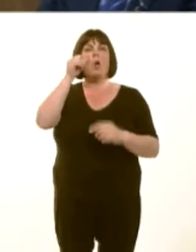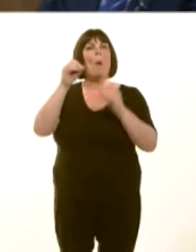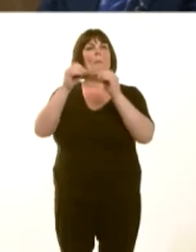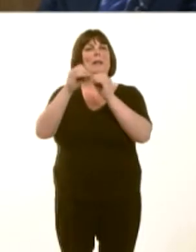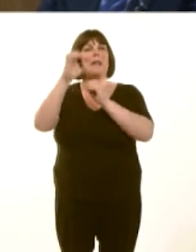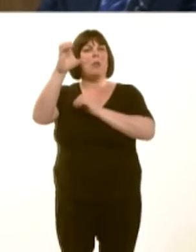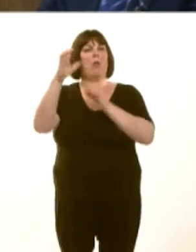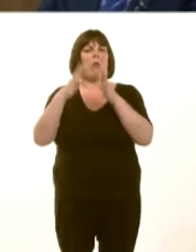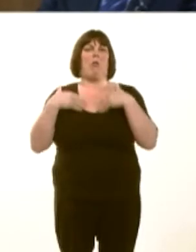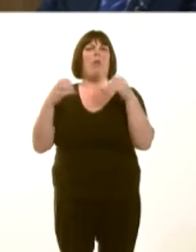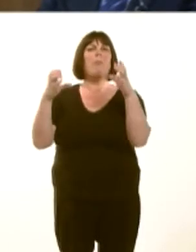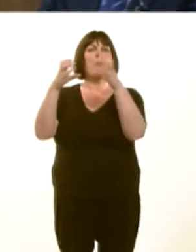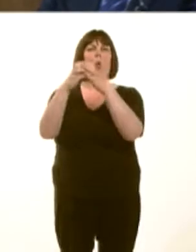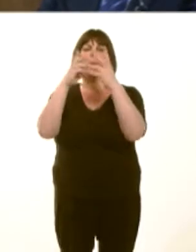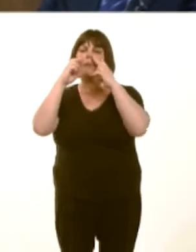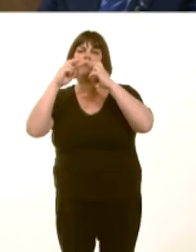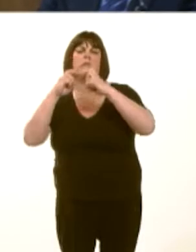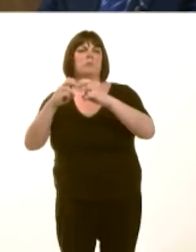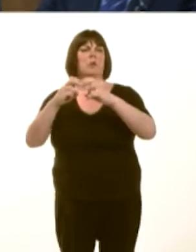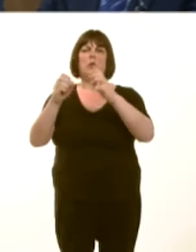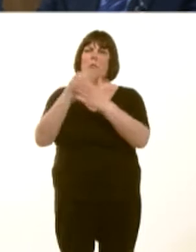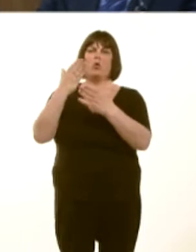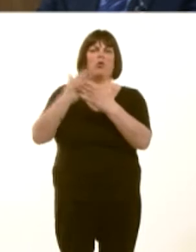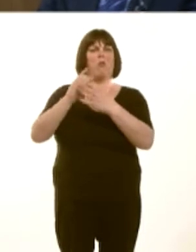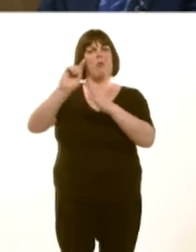that are safe and sustainable and that meet national clinical standards.